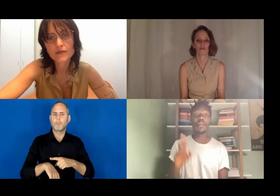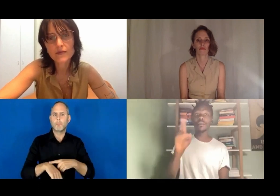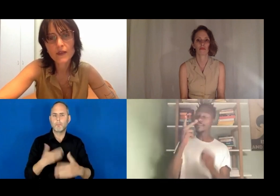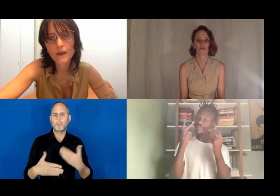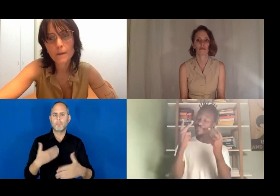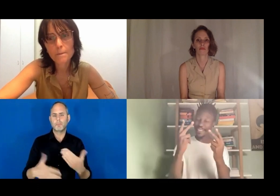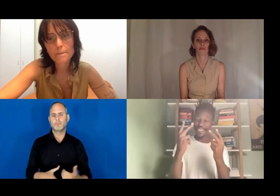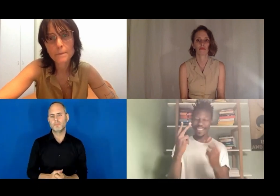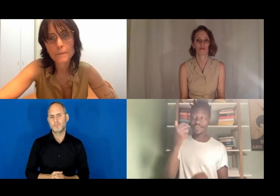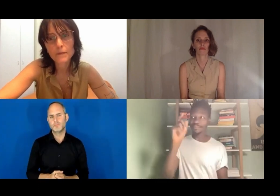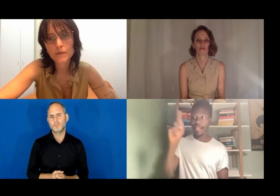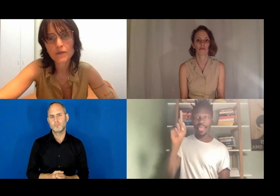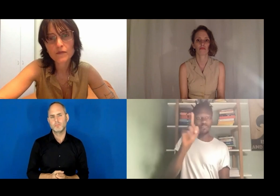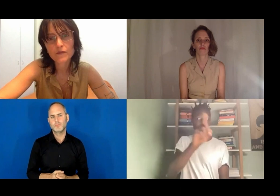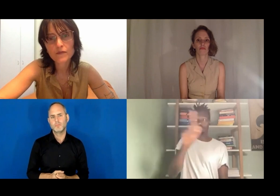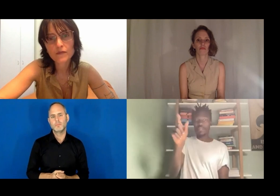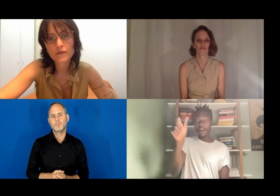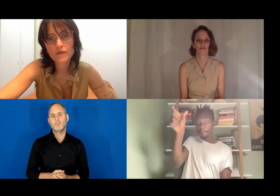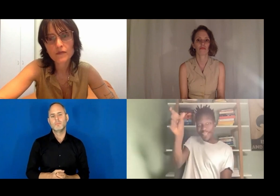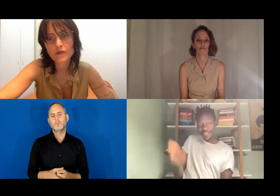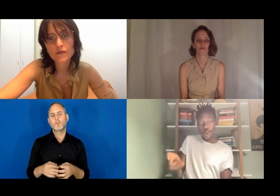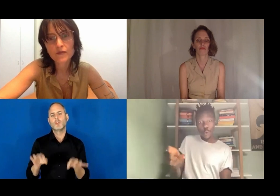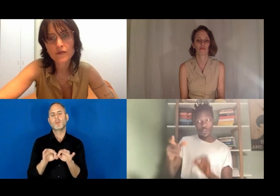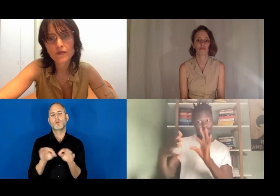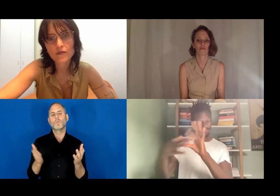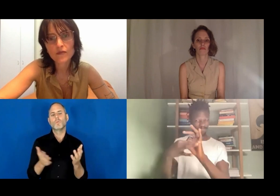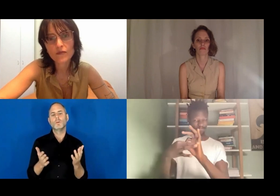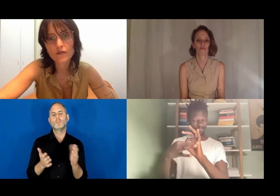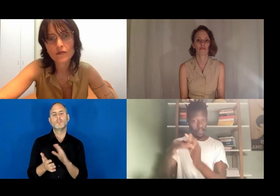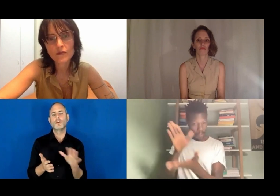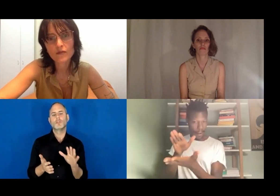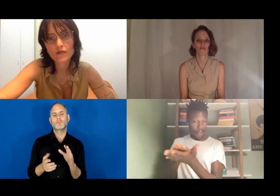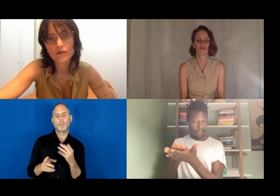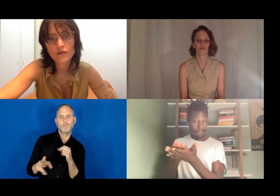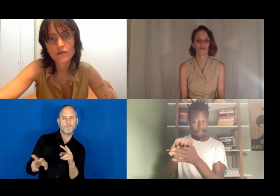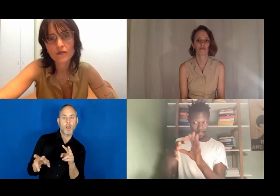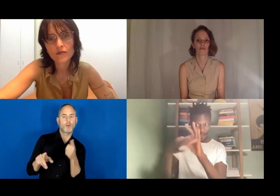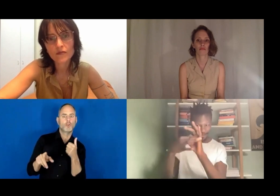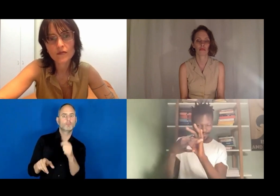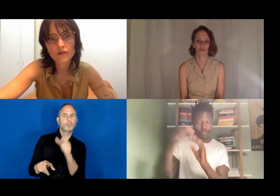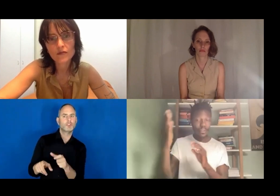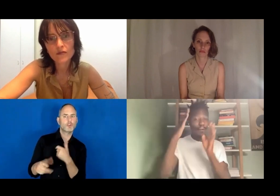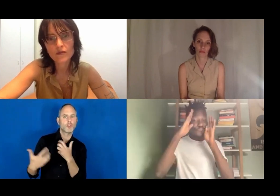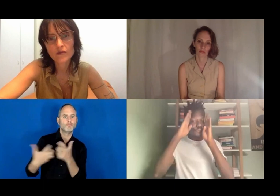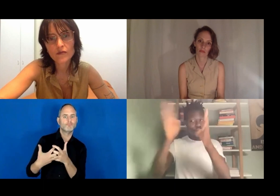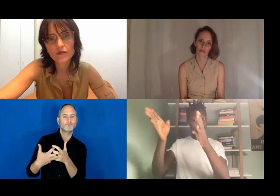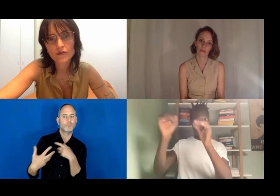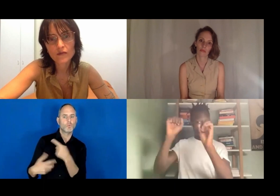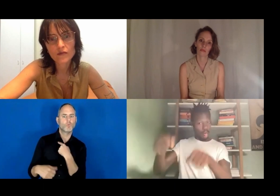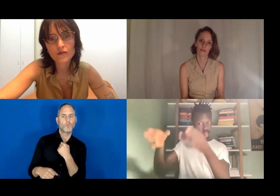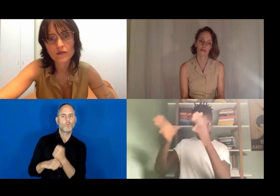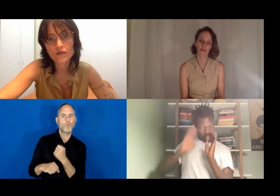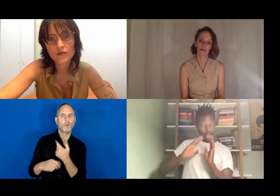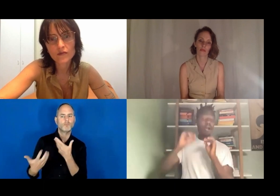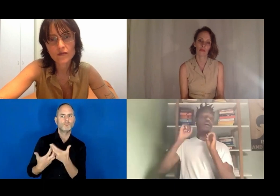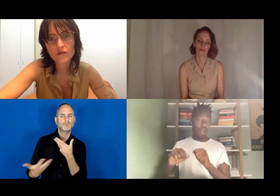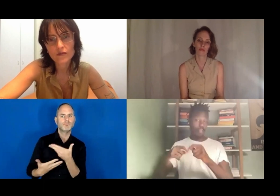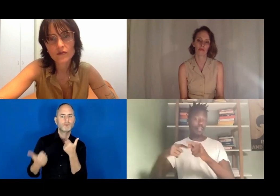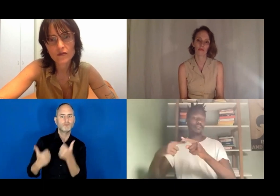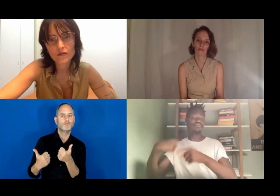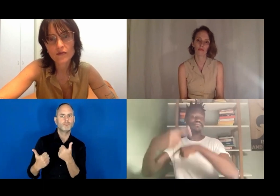What is important to me is if you connect to a person, please stay connected and learn to focus on each other